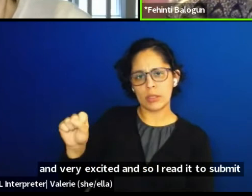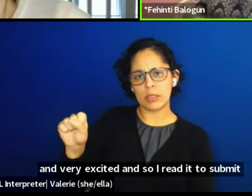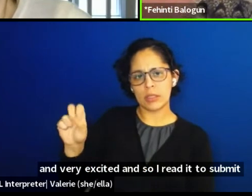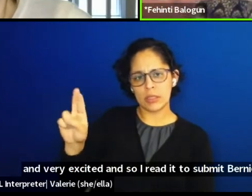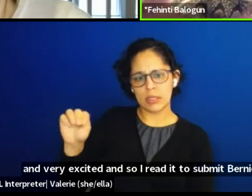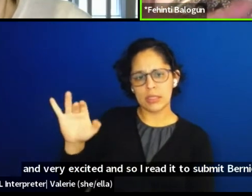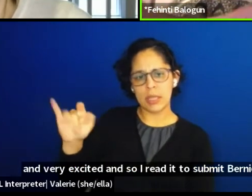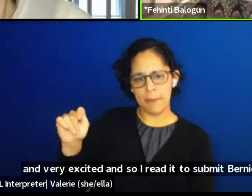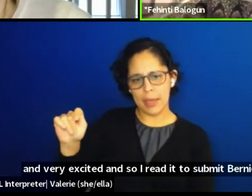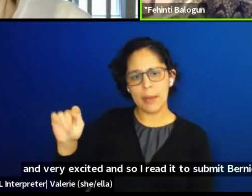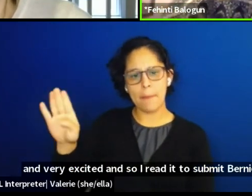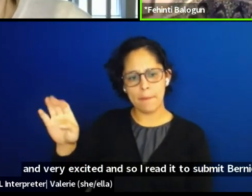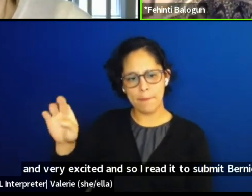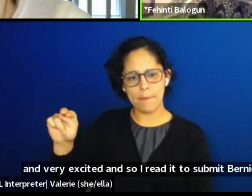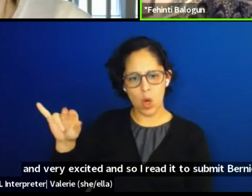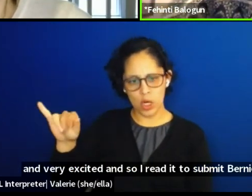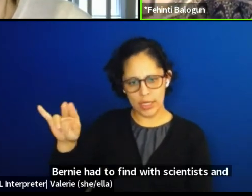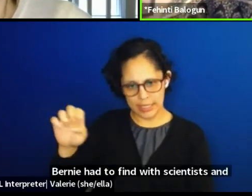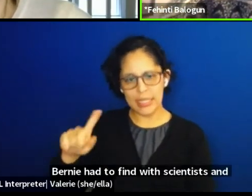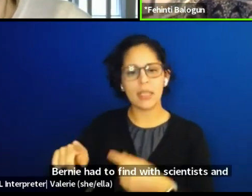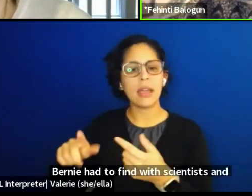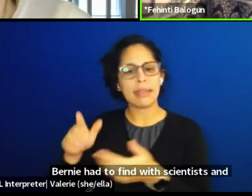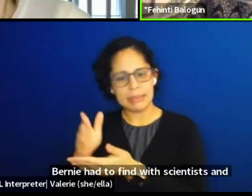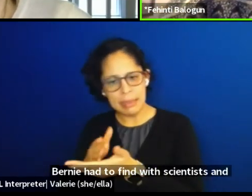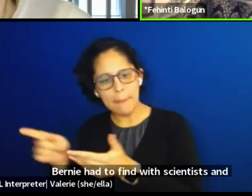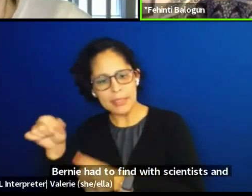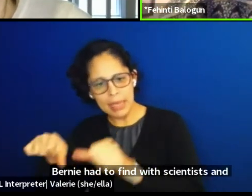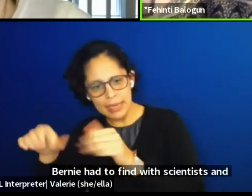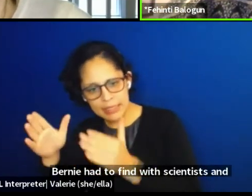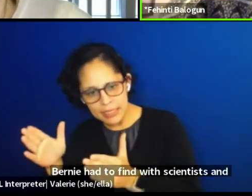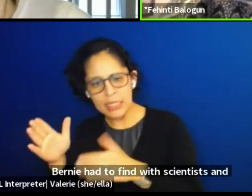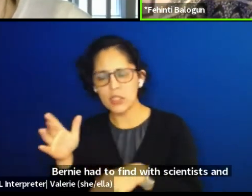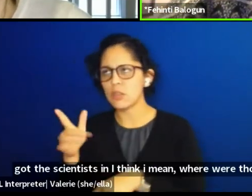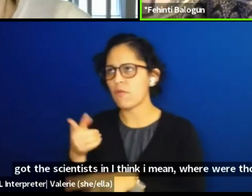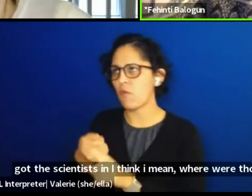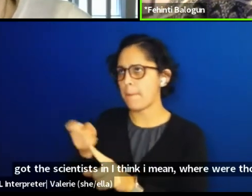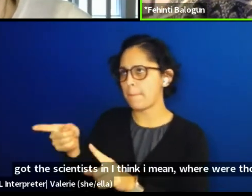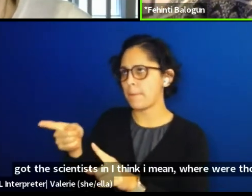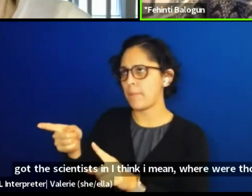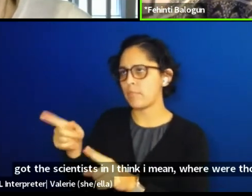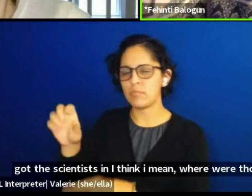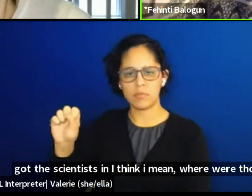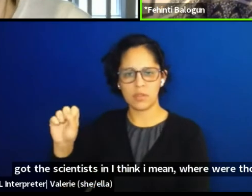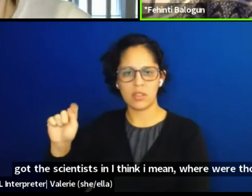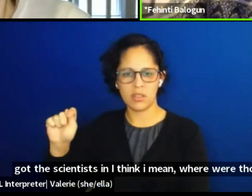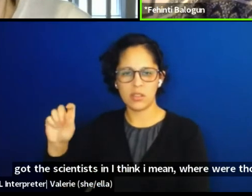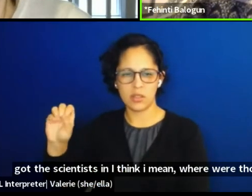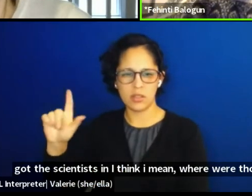And got these scientists in, I think in where were those Stockholm or something.